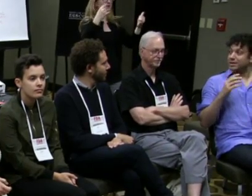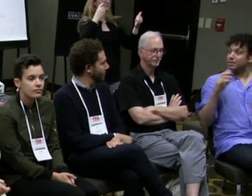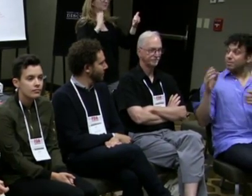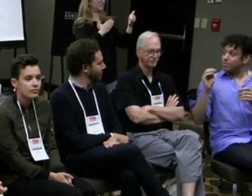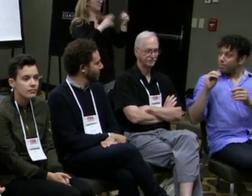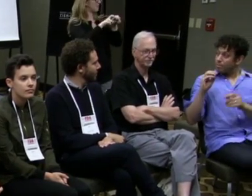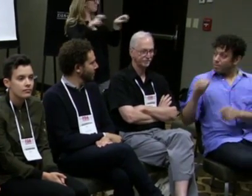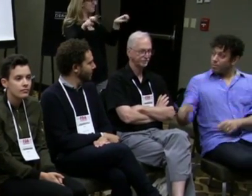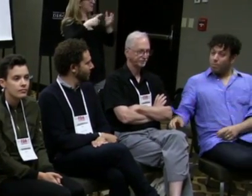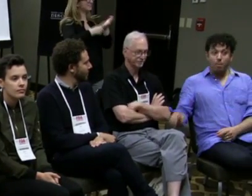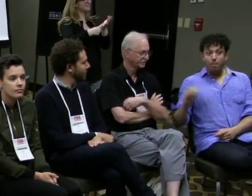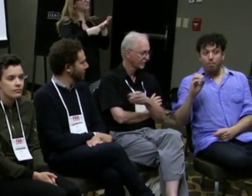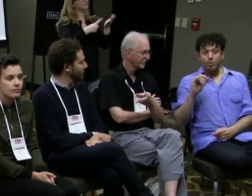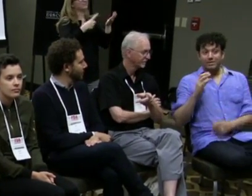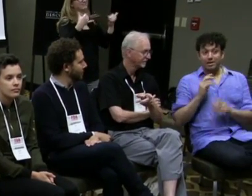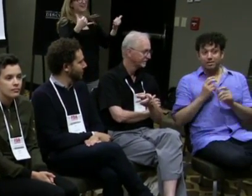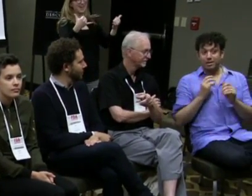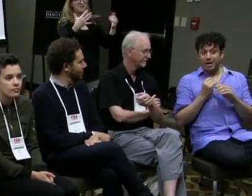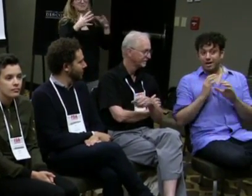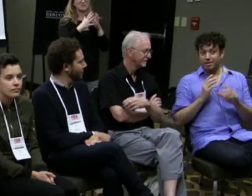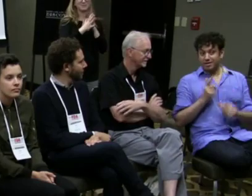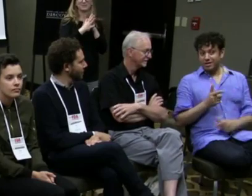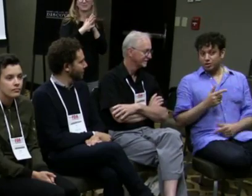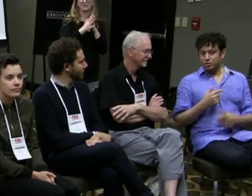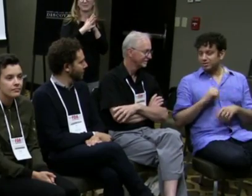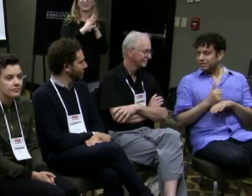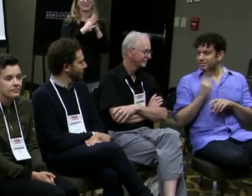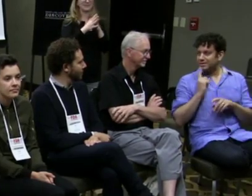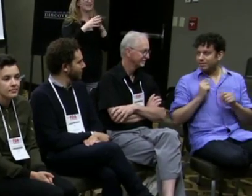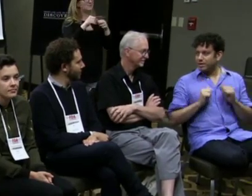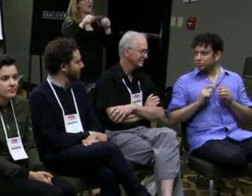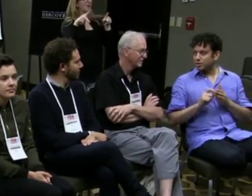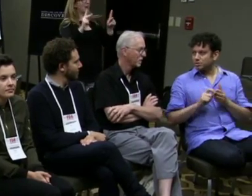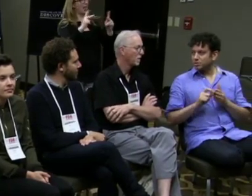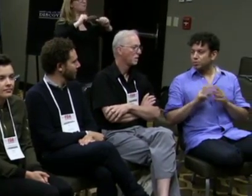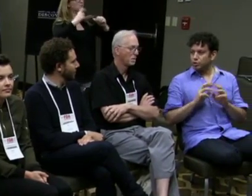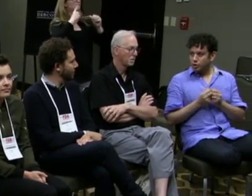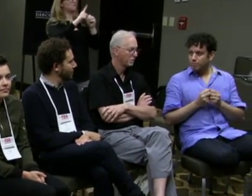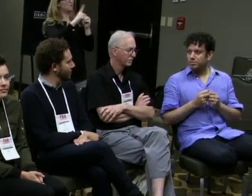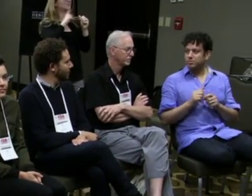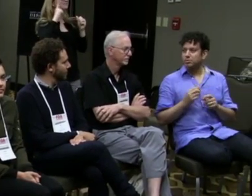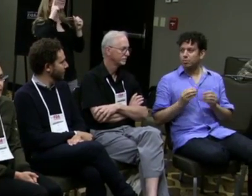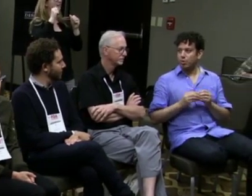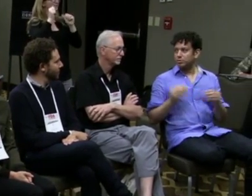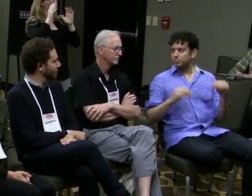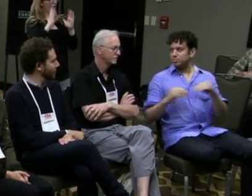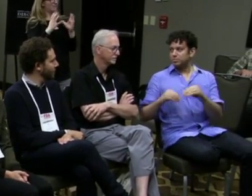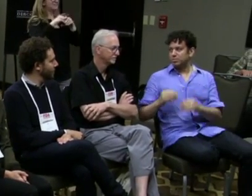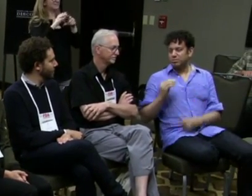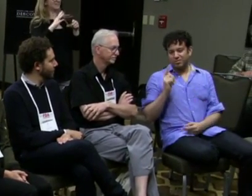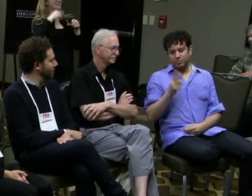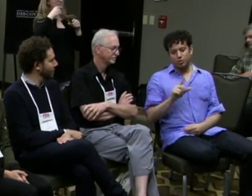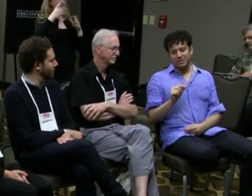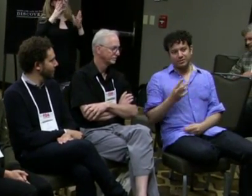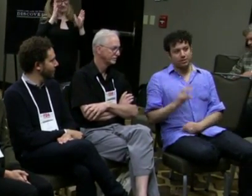or discussion about making room for deaf artists in a hearing industry. My name is Desdemona Chang.